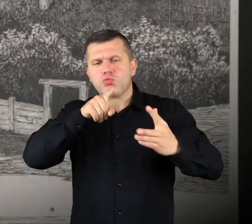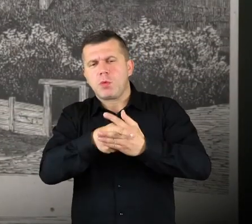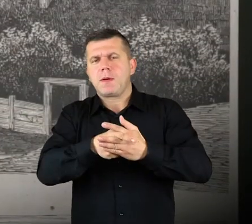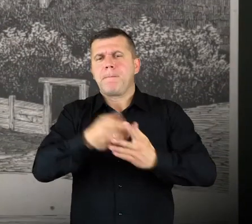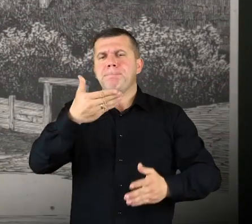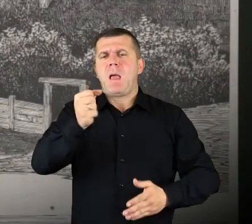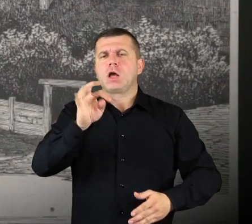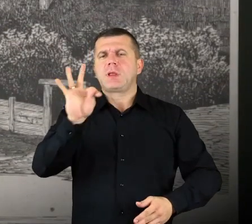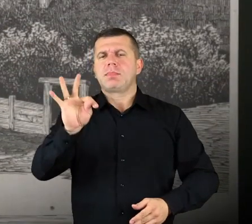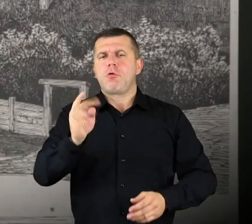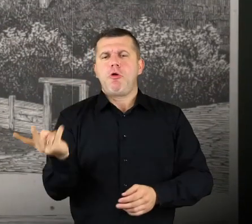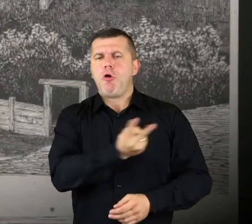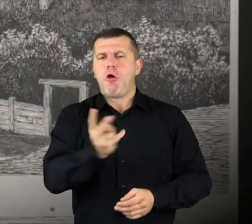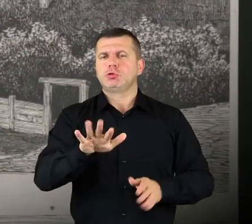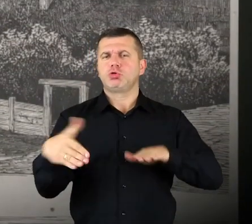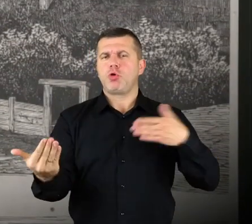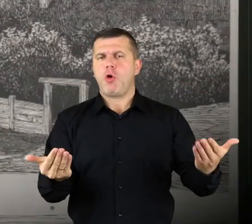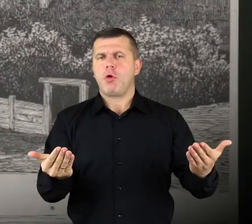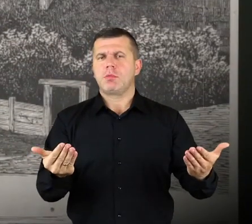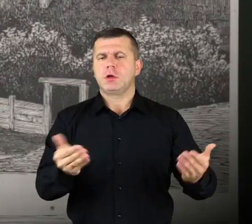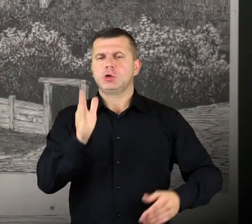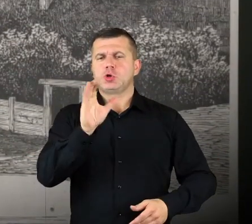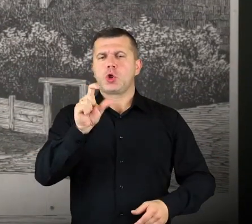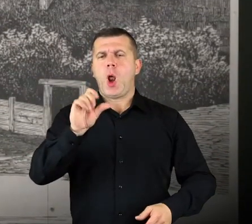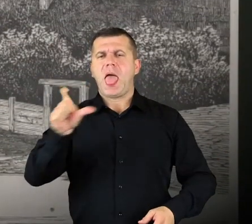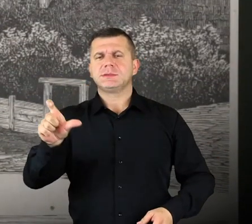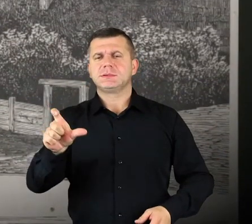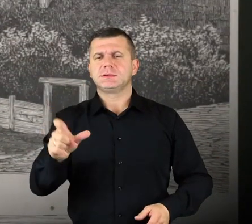and on both sides of stolec they would load grain,